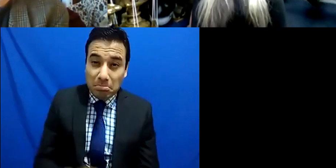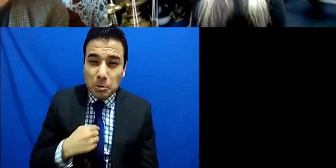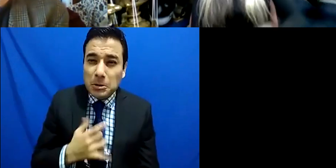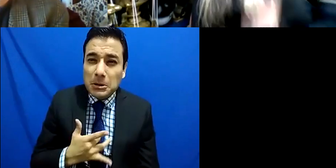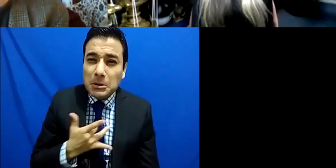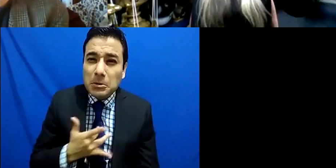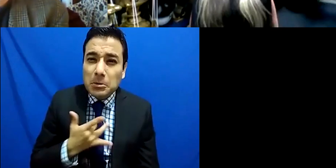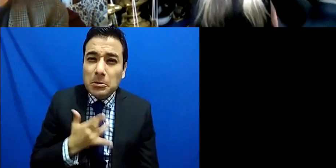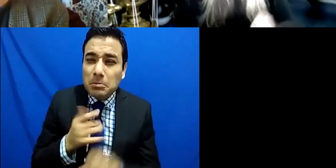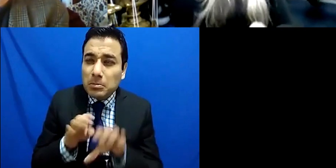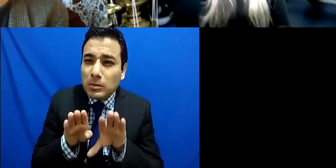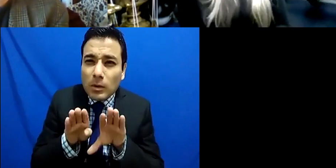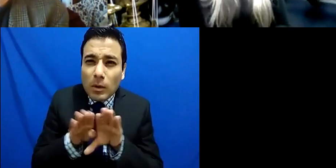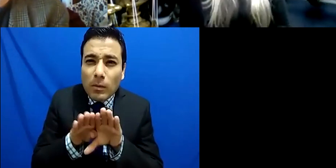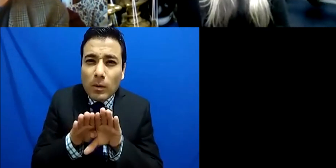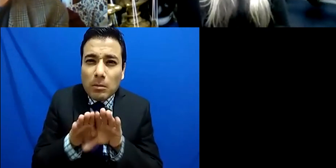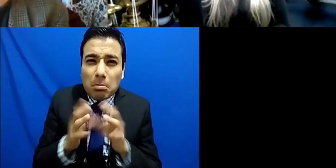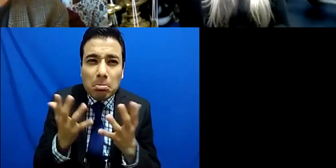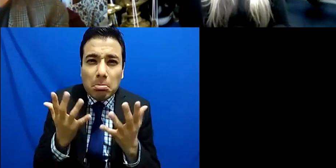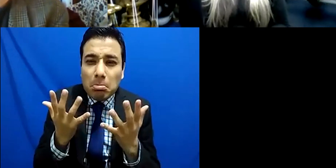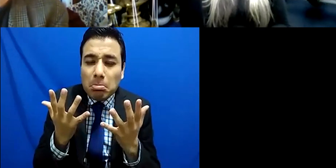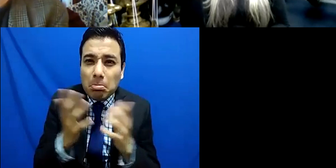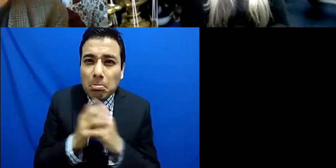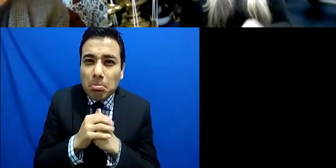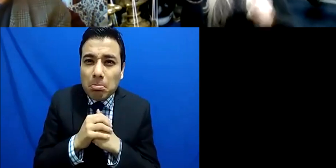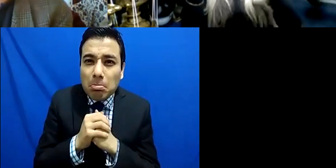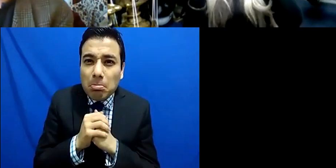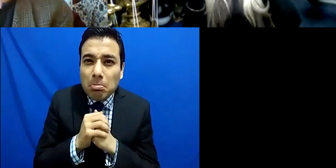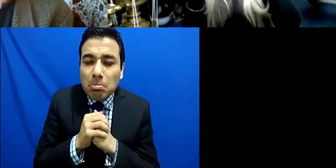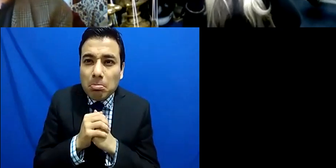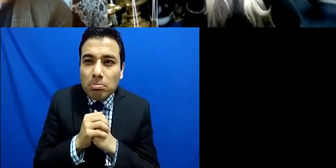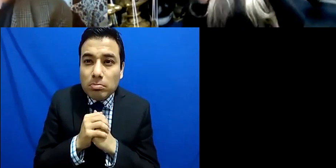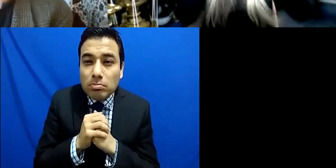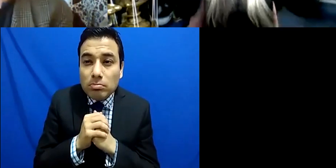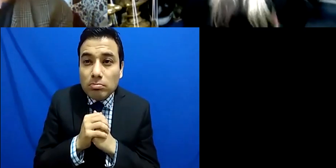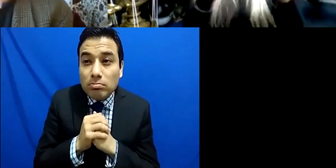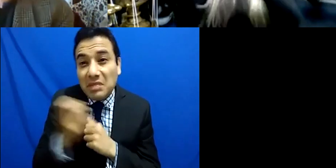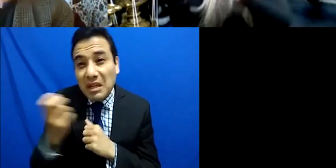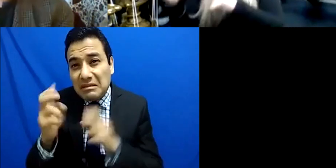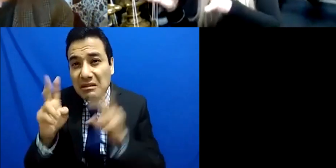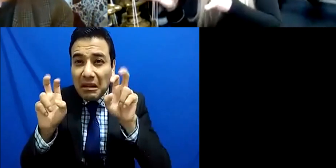see it as this or it is that um and i'm not sure if I really want to say it is this or it is that